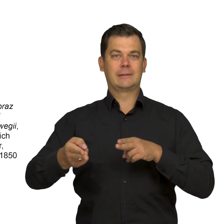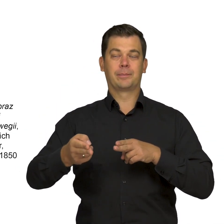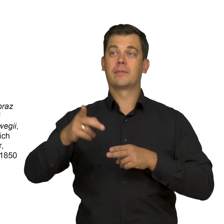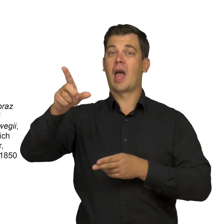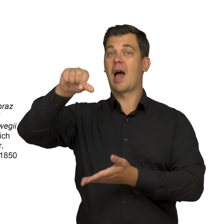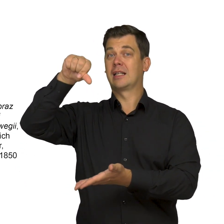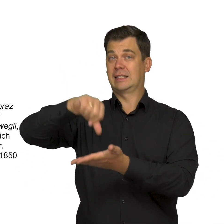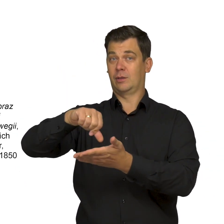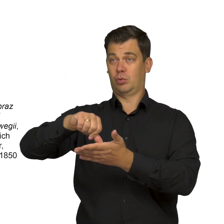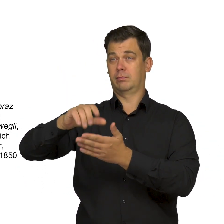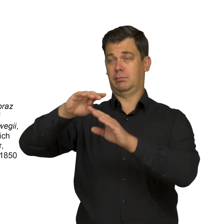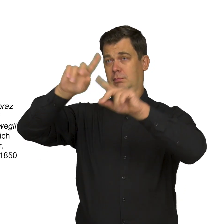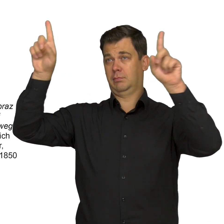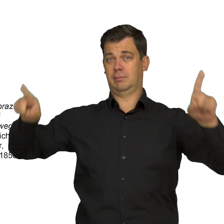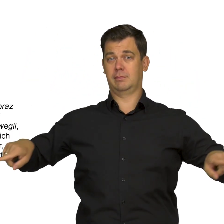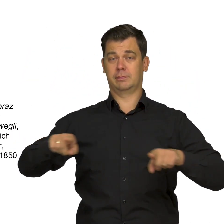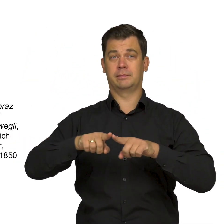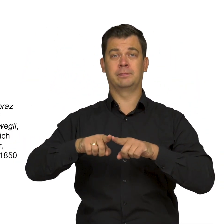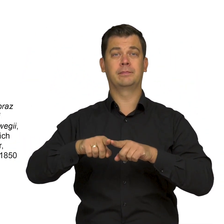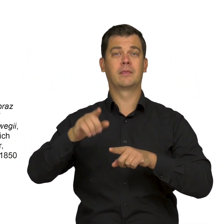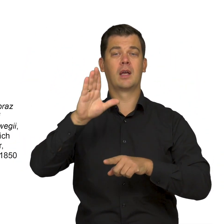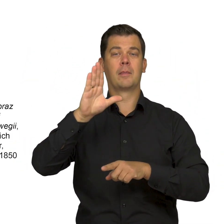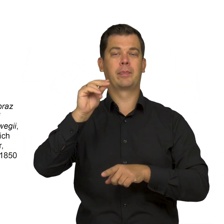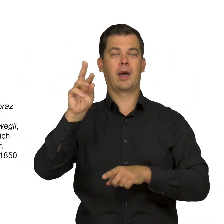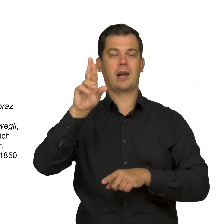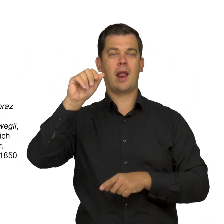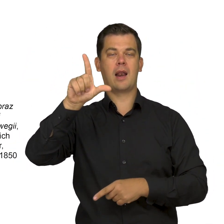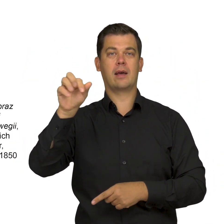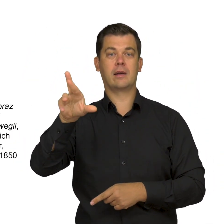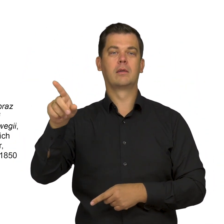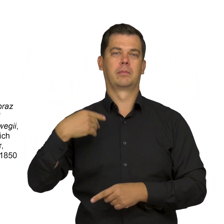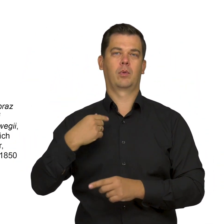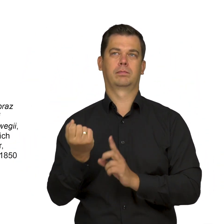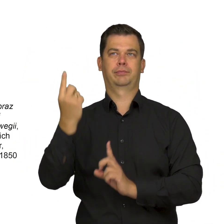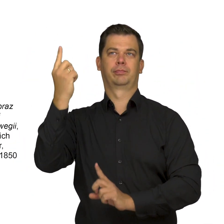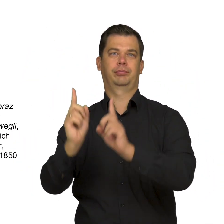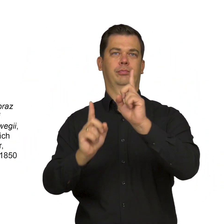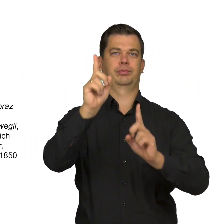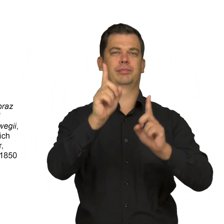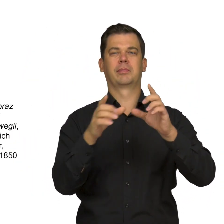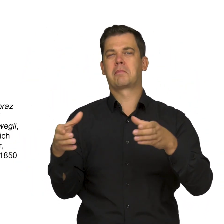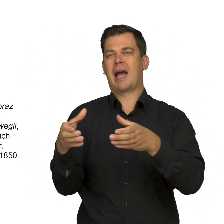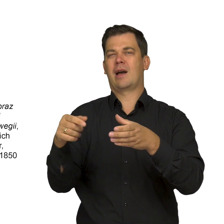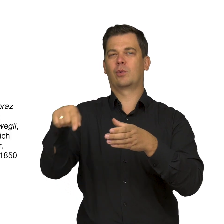In the centre of Peller’s Mountain Landscape from Norway is a grove of around a dozen soaring coniferous trees.